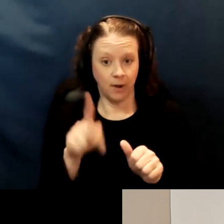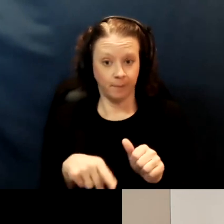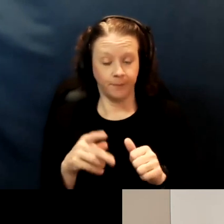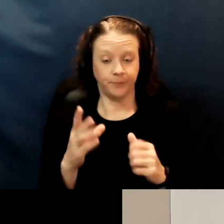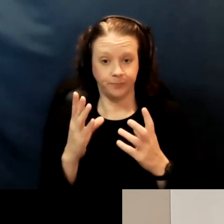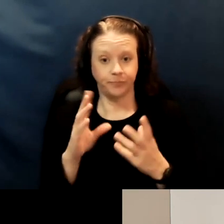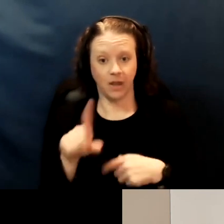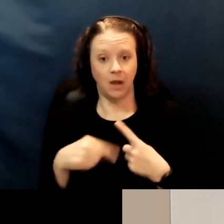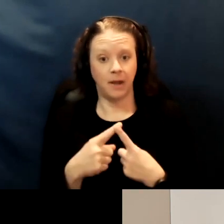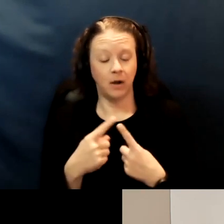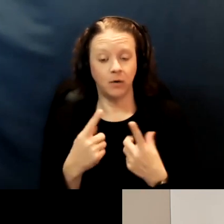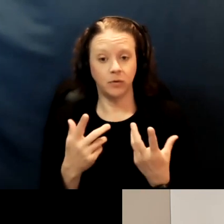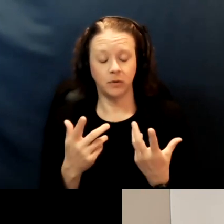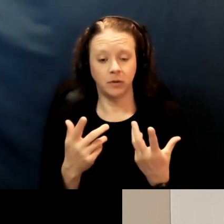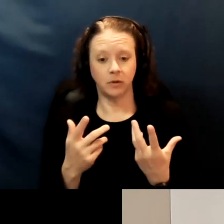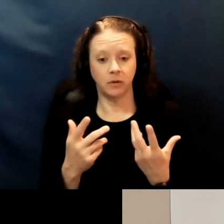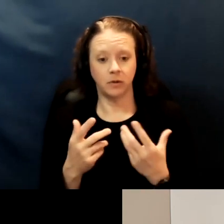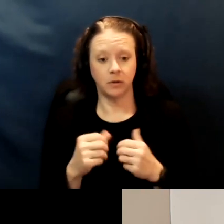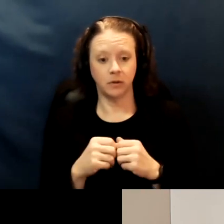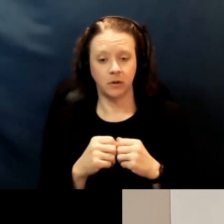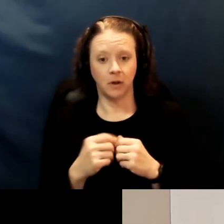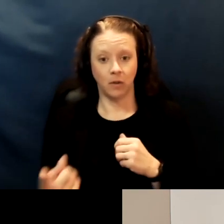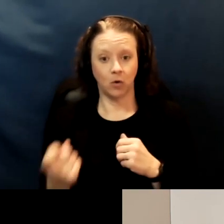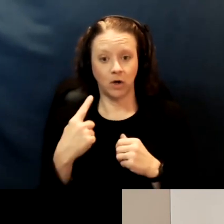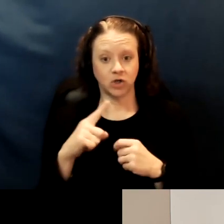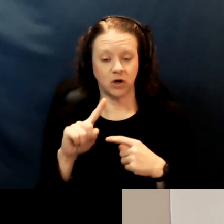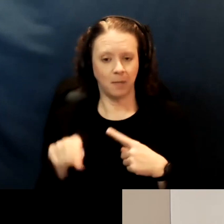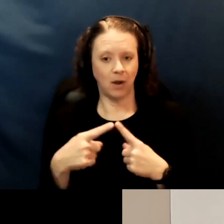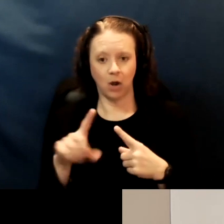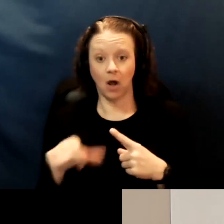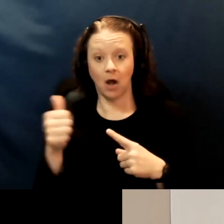on the question of other counties outside of the Bay Area